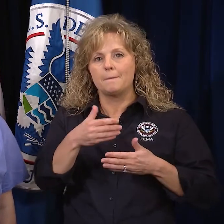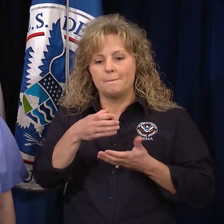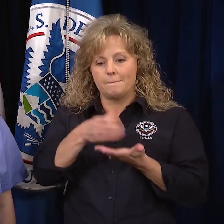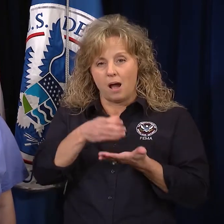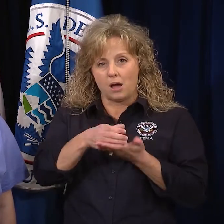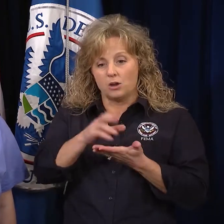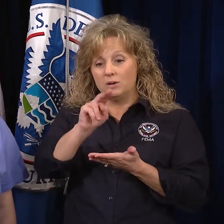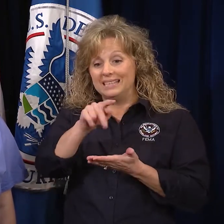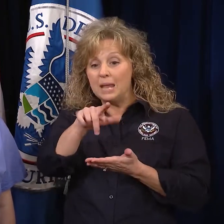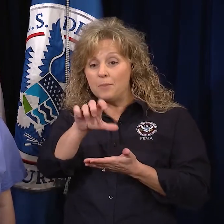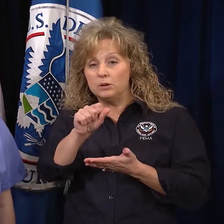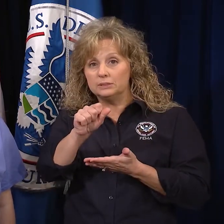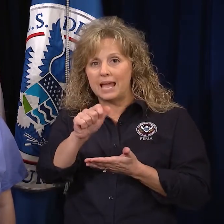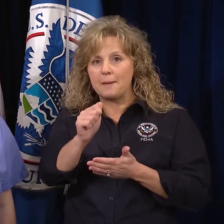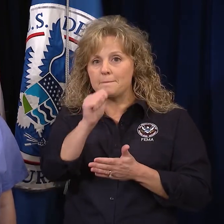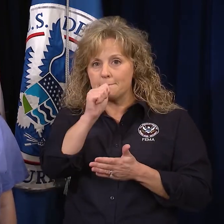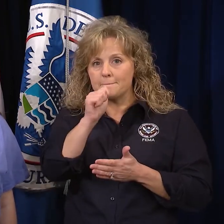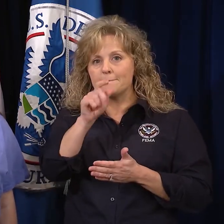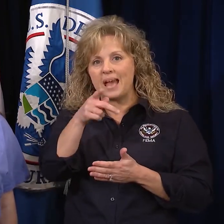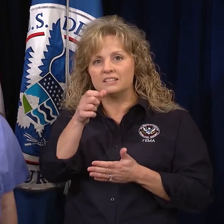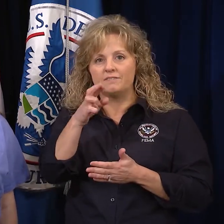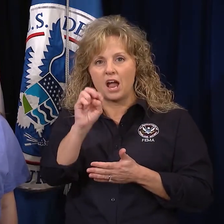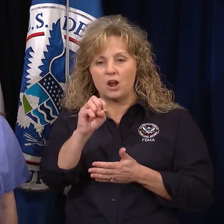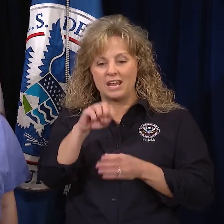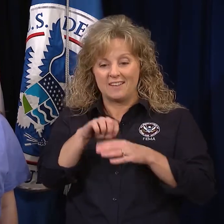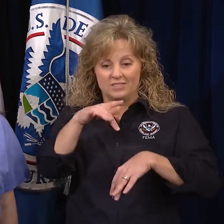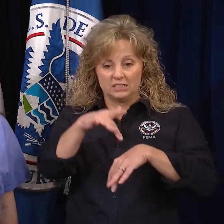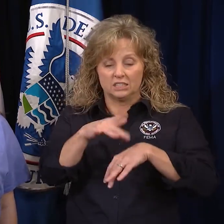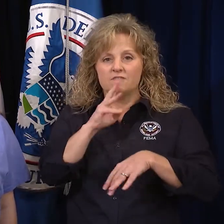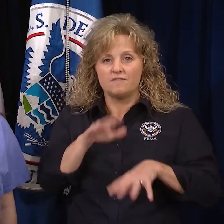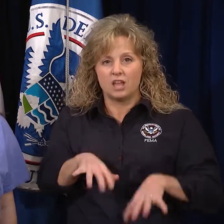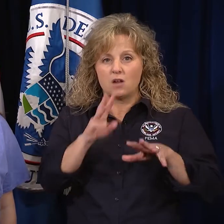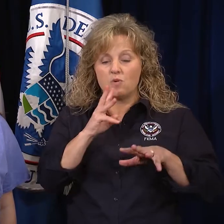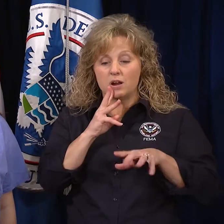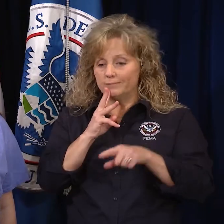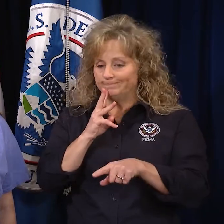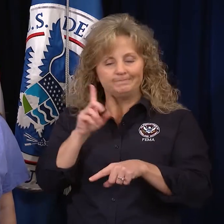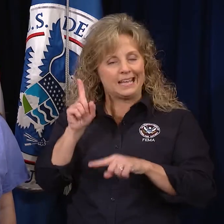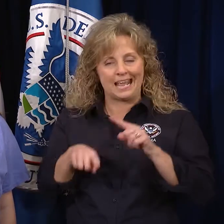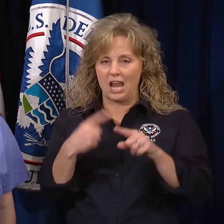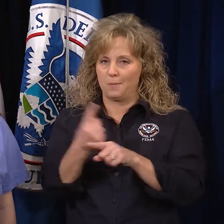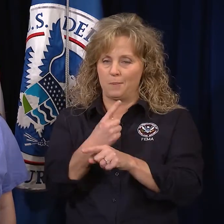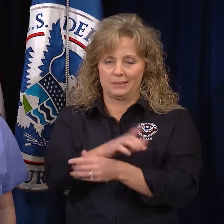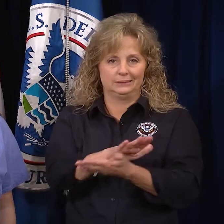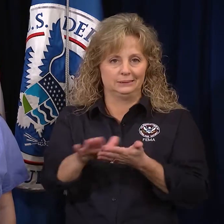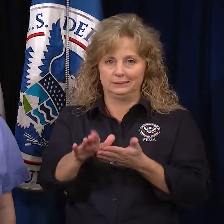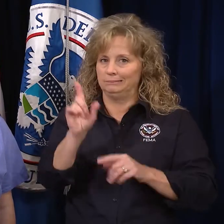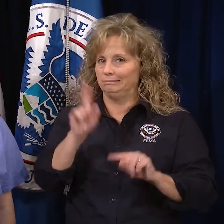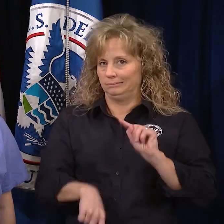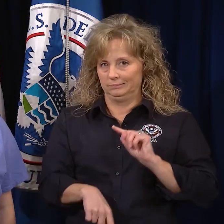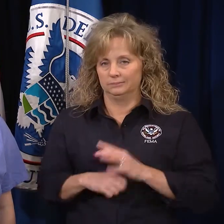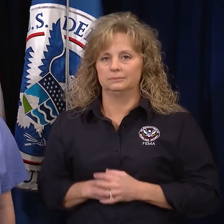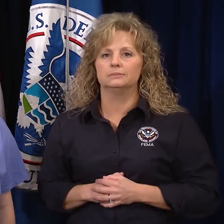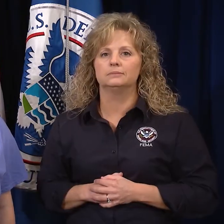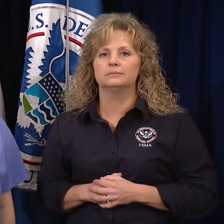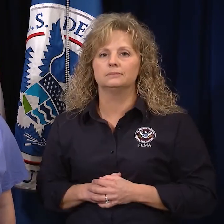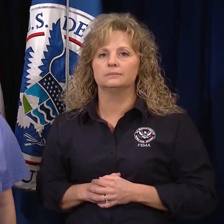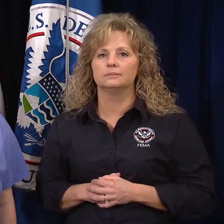if they have come into contact with flood waters because they cannot be properly sanitized.